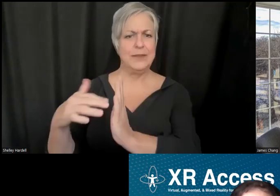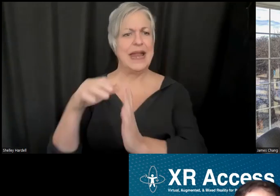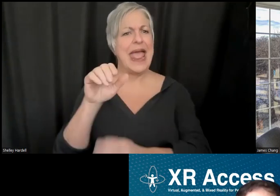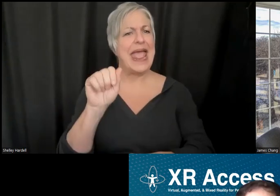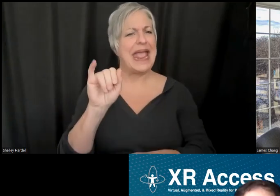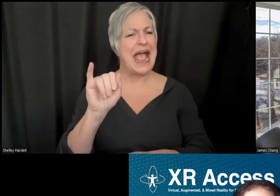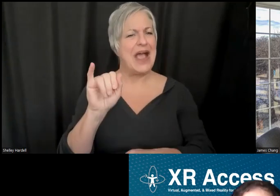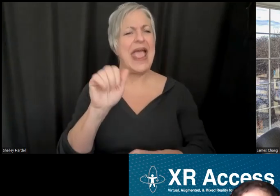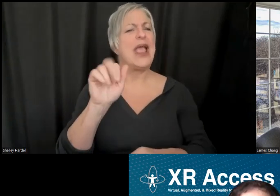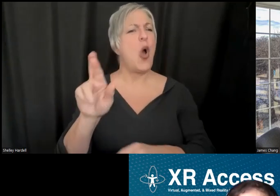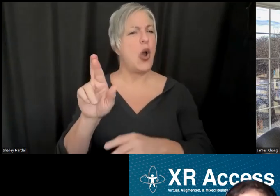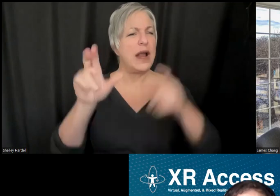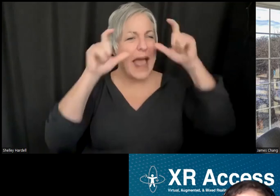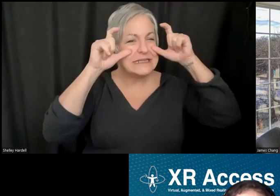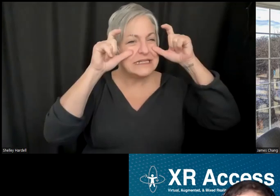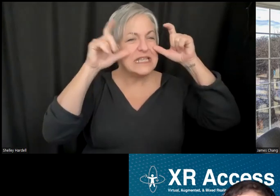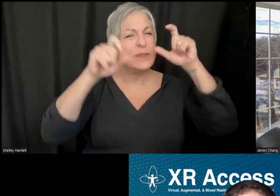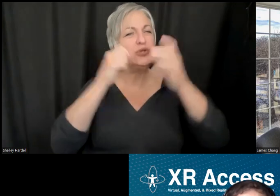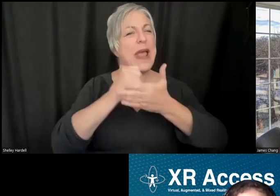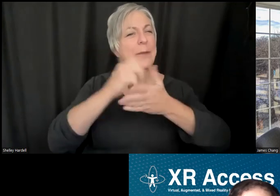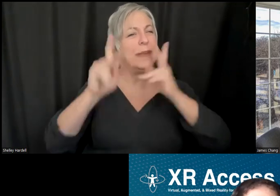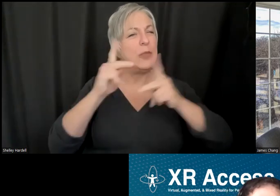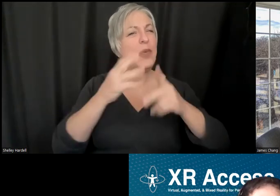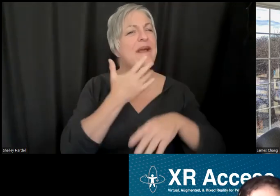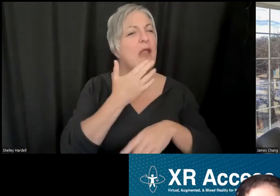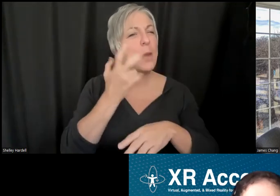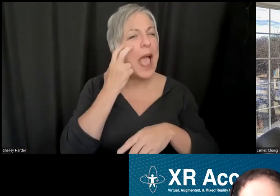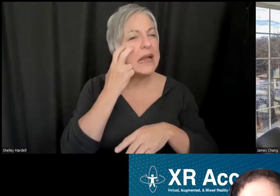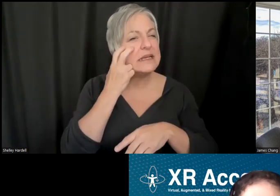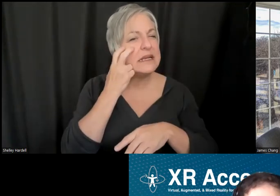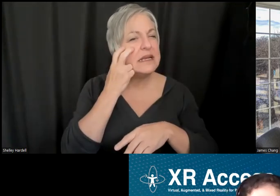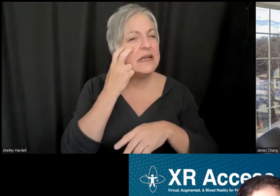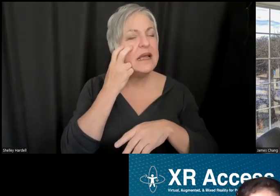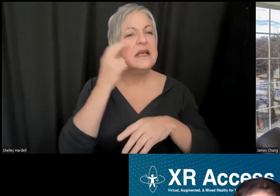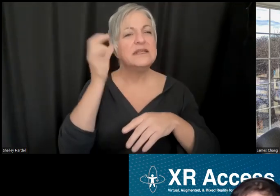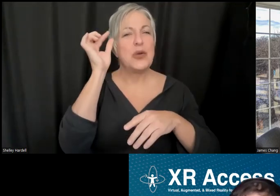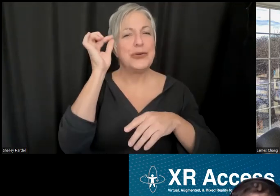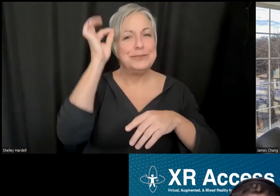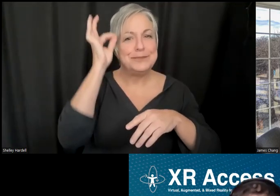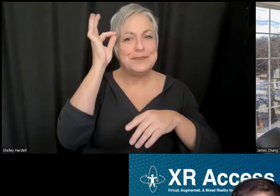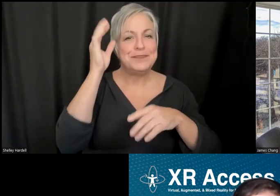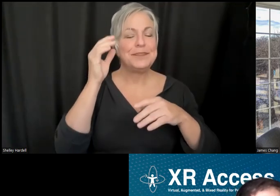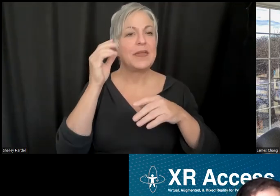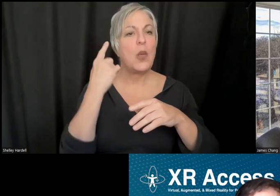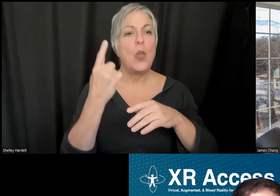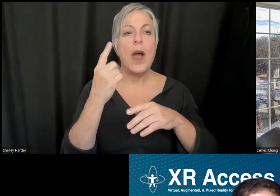folks with colorblindness, and it had one mode to tell you when